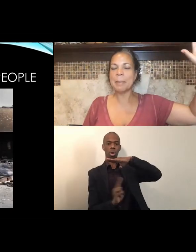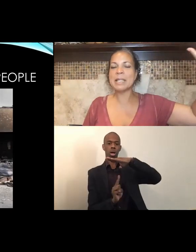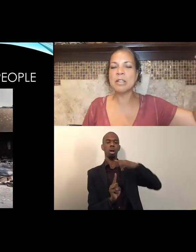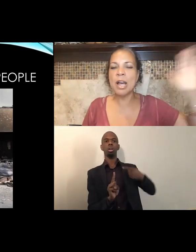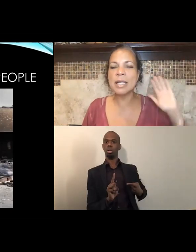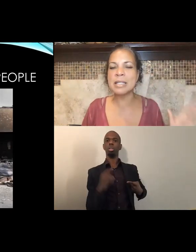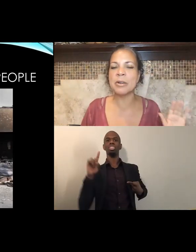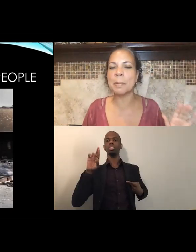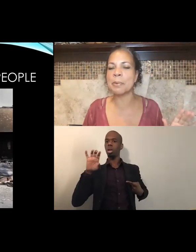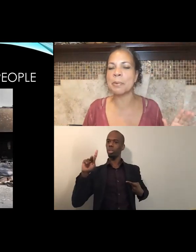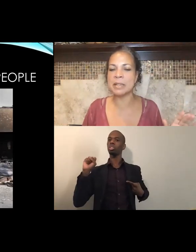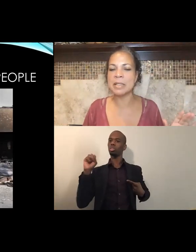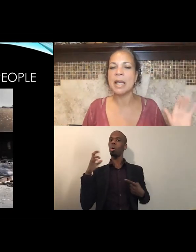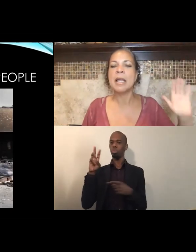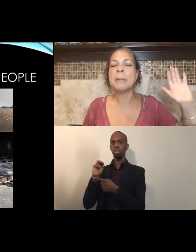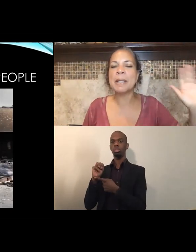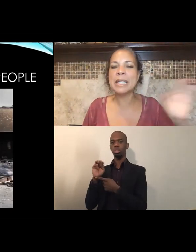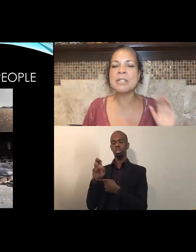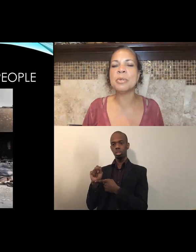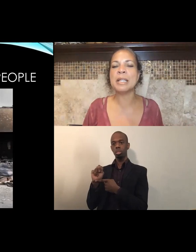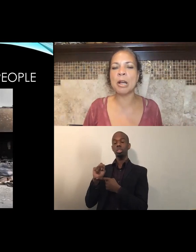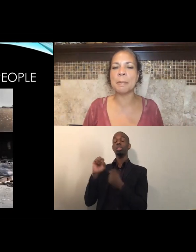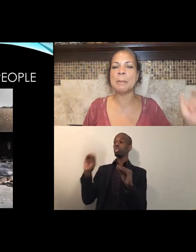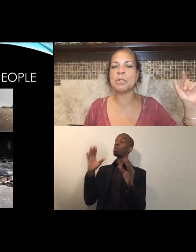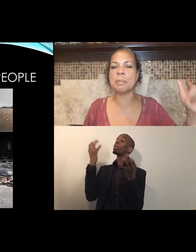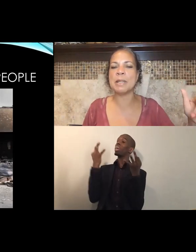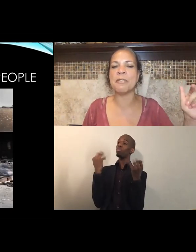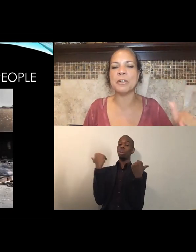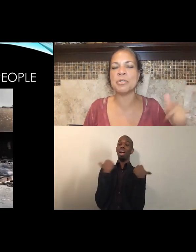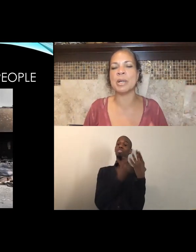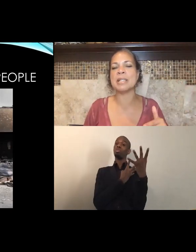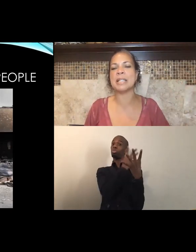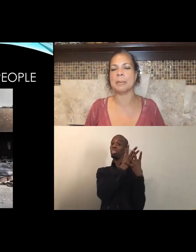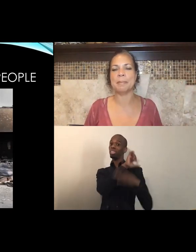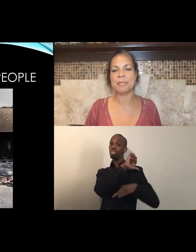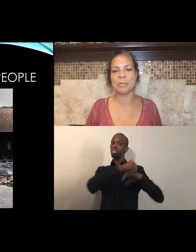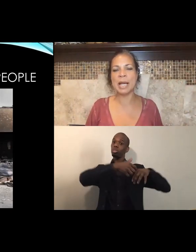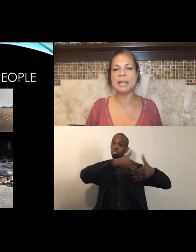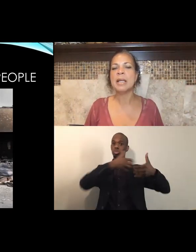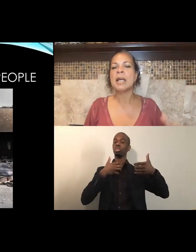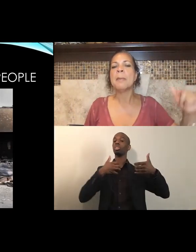but as long as there are prisons, the police who kill our people, should be the first ones in them, right?